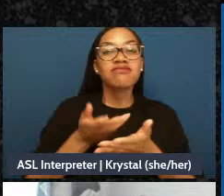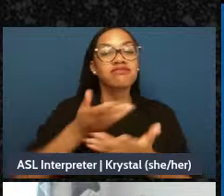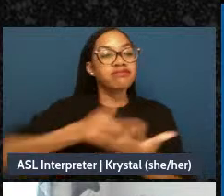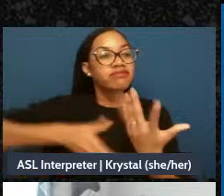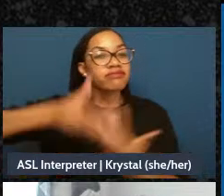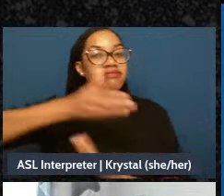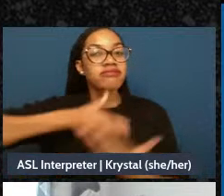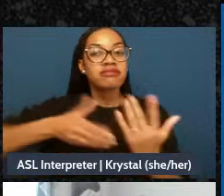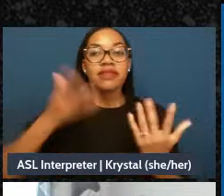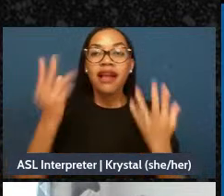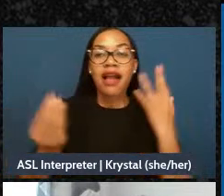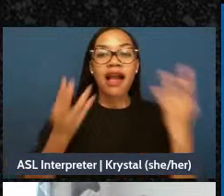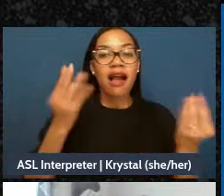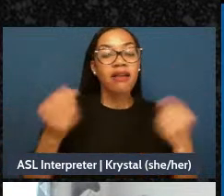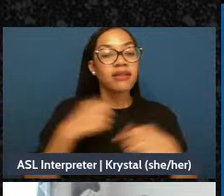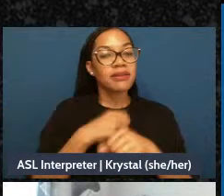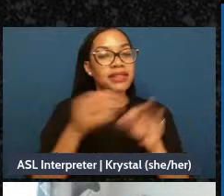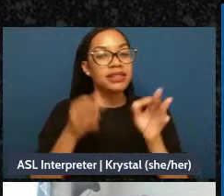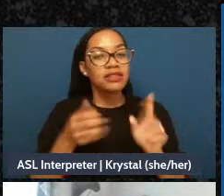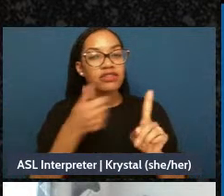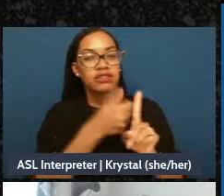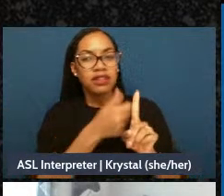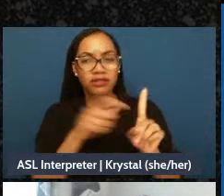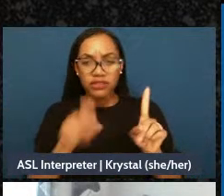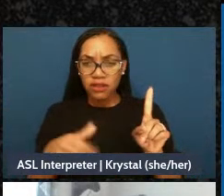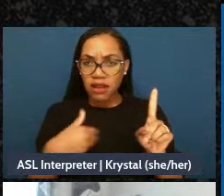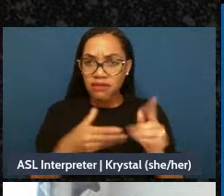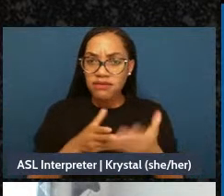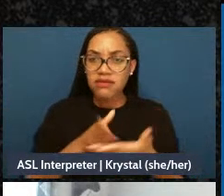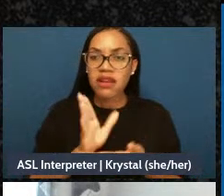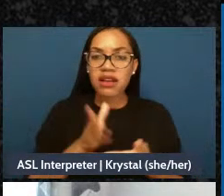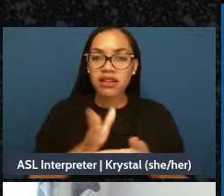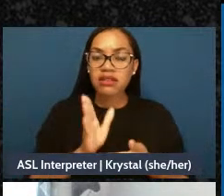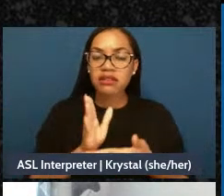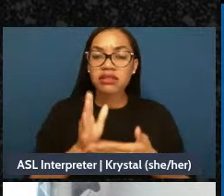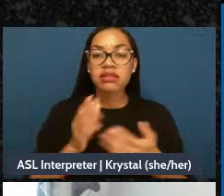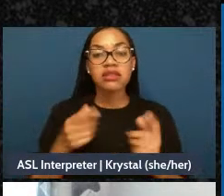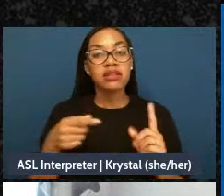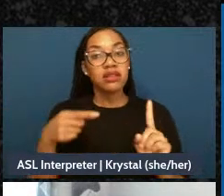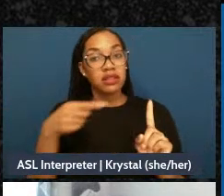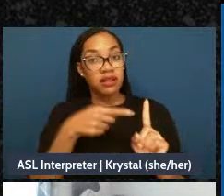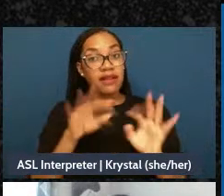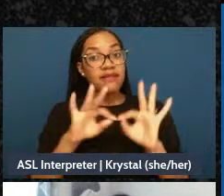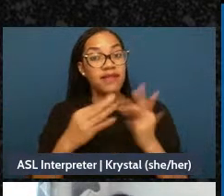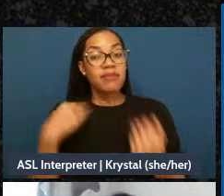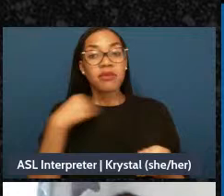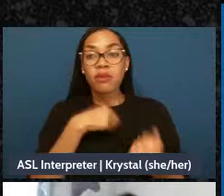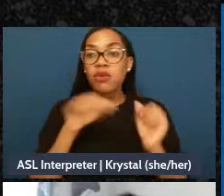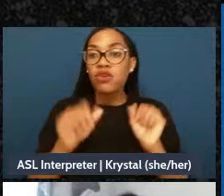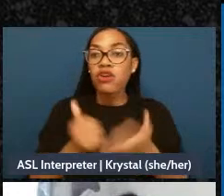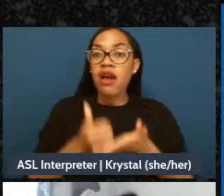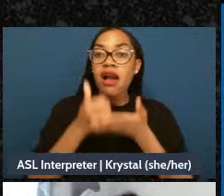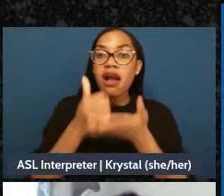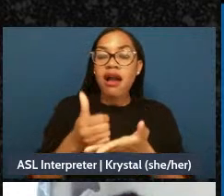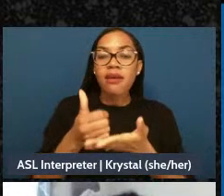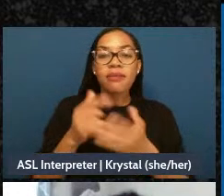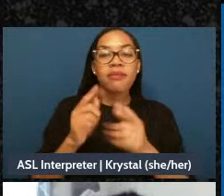and things like that. And this person could be helping her and instead chooses to only see,